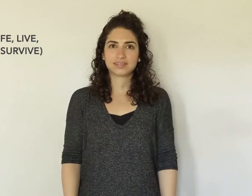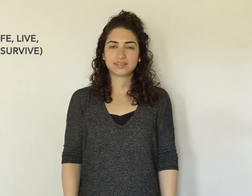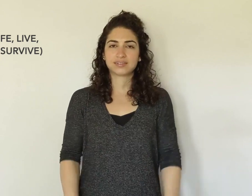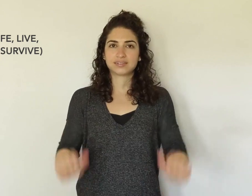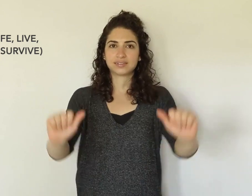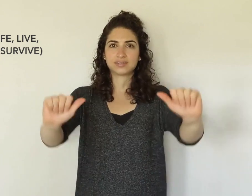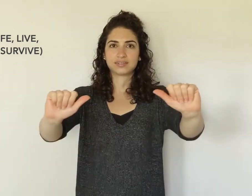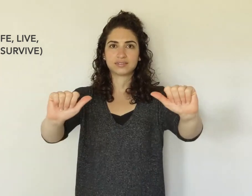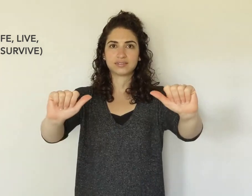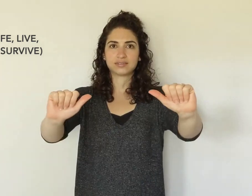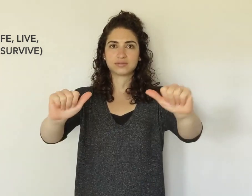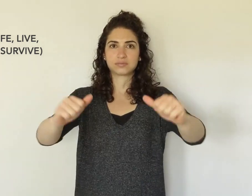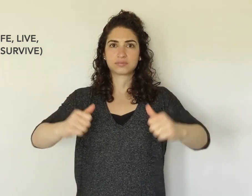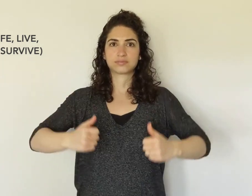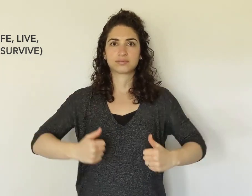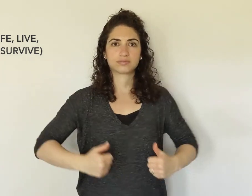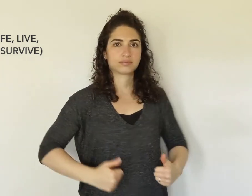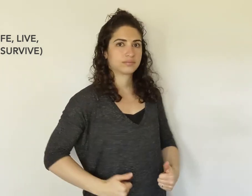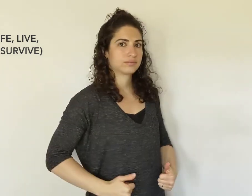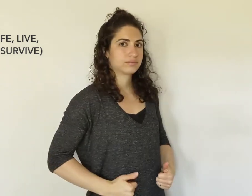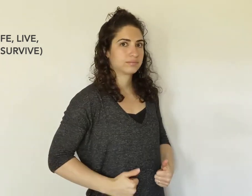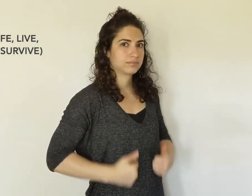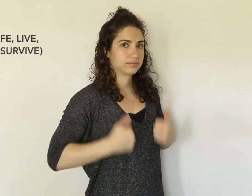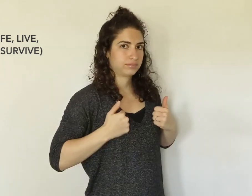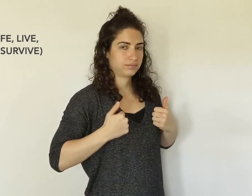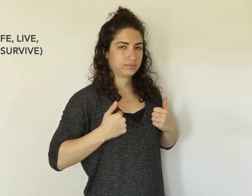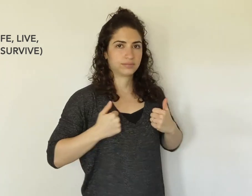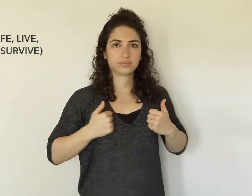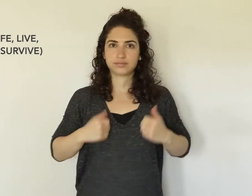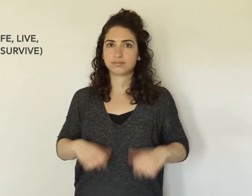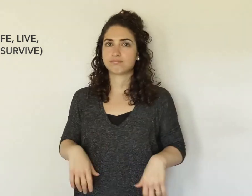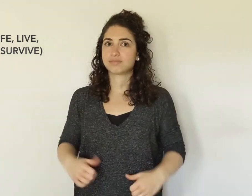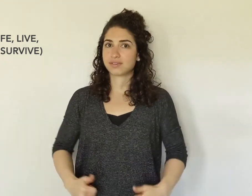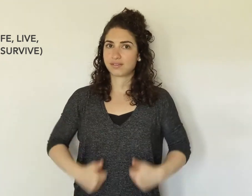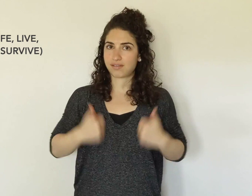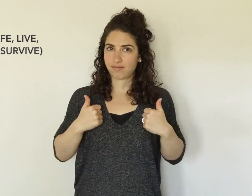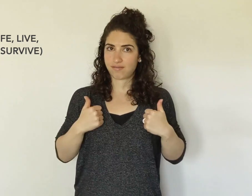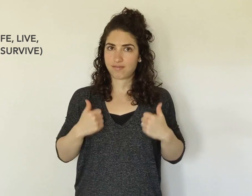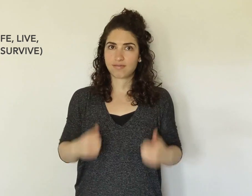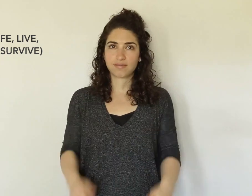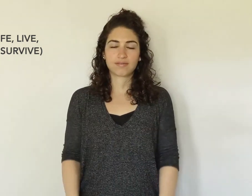It's like the "A" handshape, palms inward,